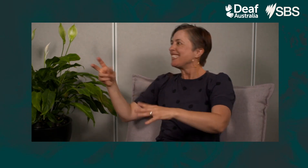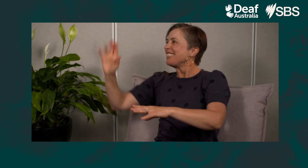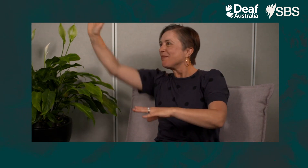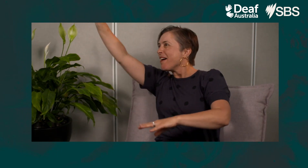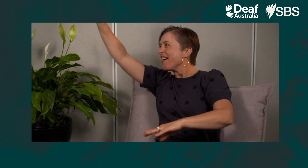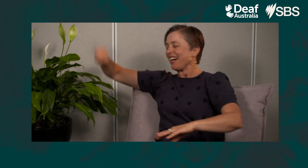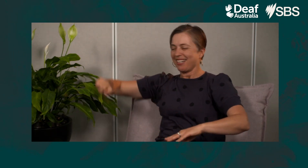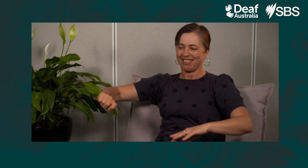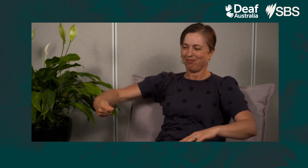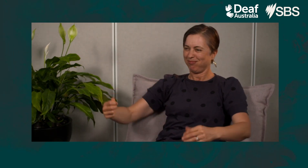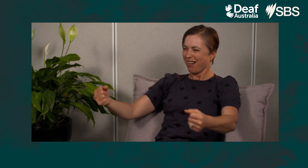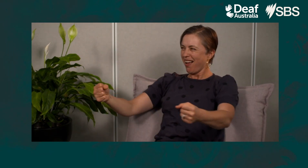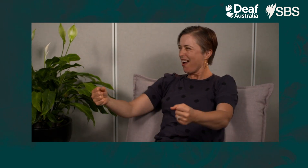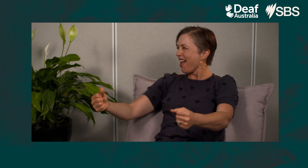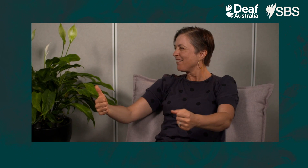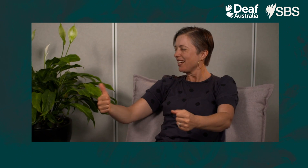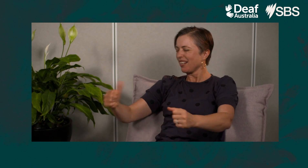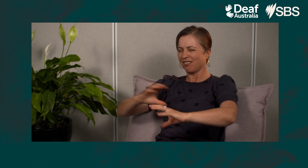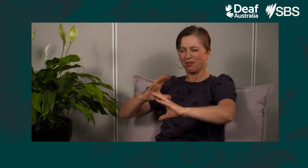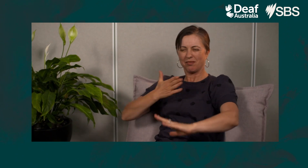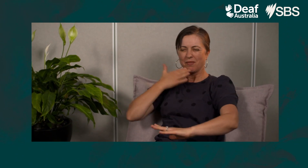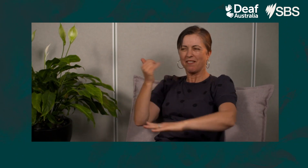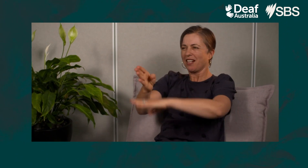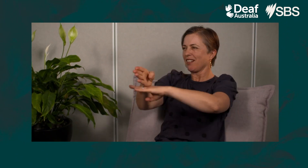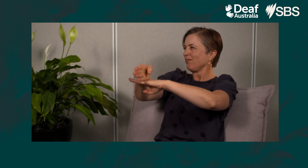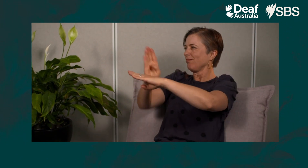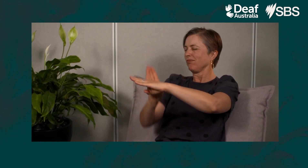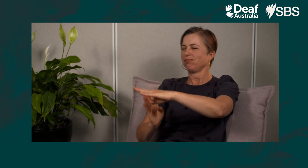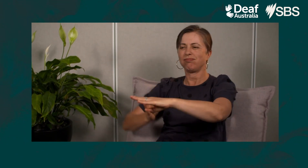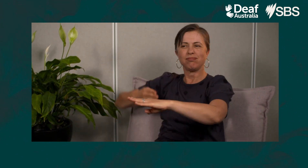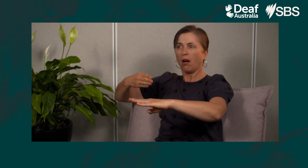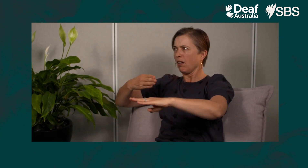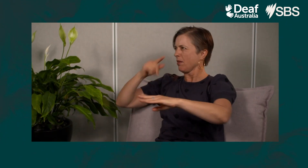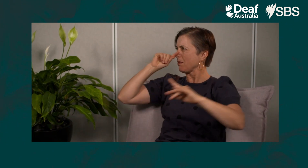He then got in the car and started the engine, the motor purred, and he was so pleased.